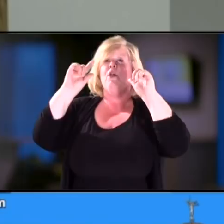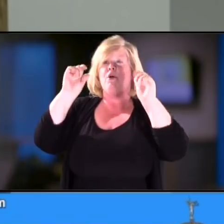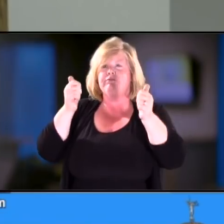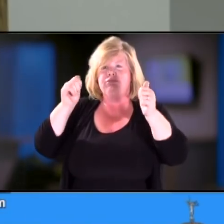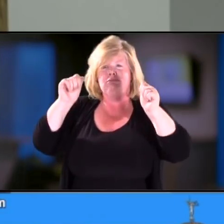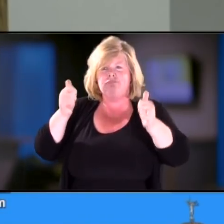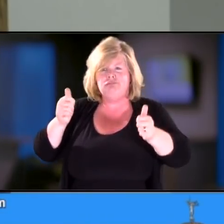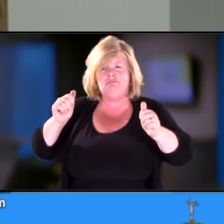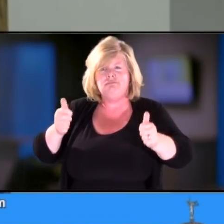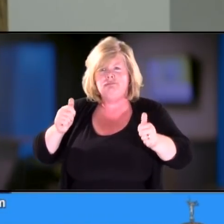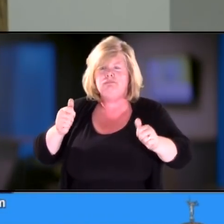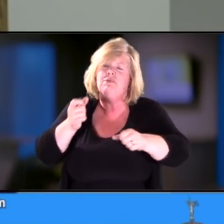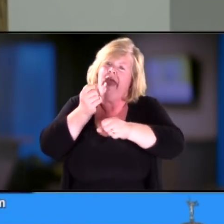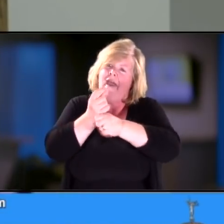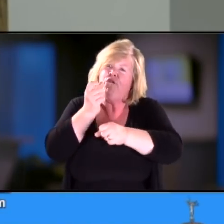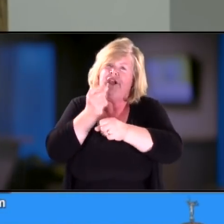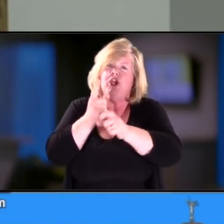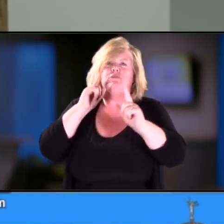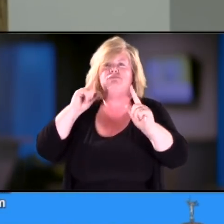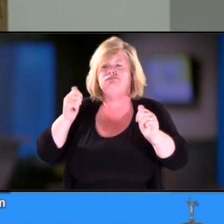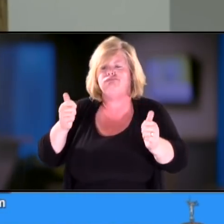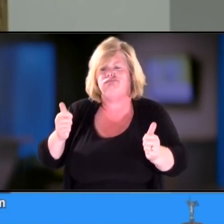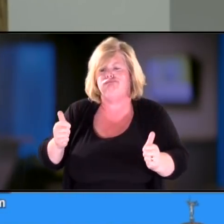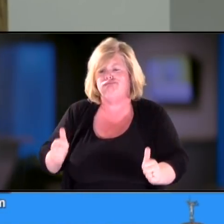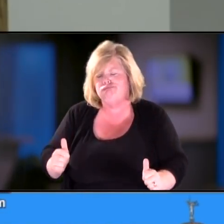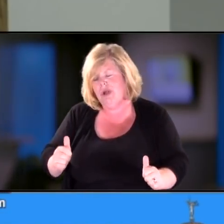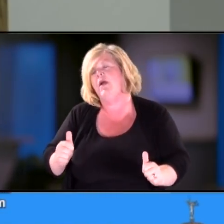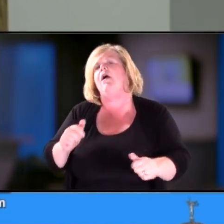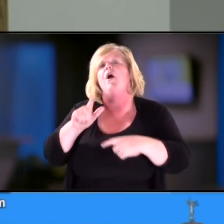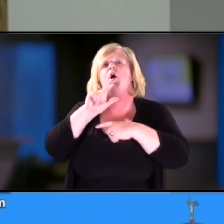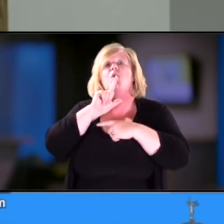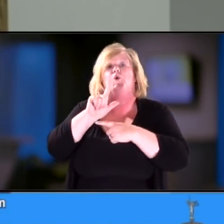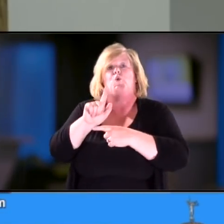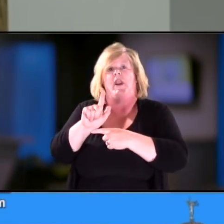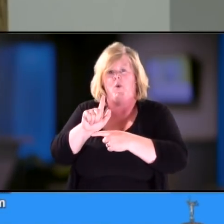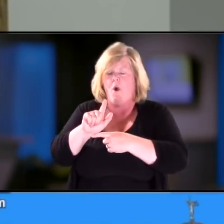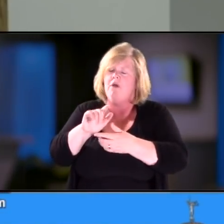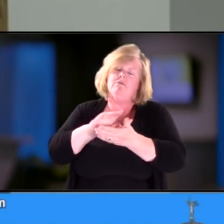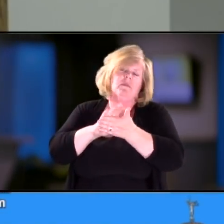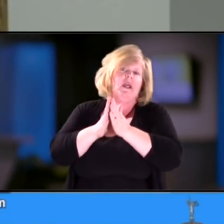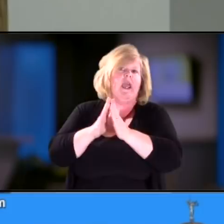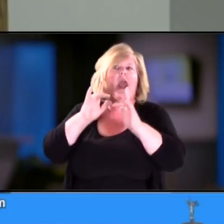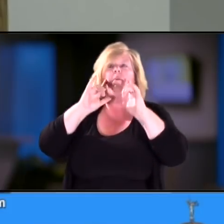got worse each year until at the age of 21 I became profoundly deaf.